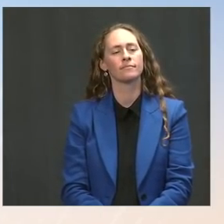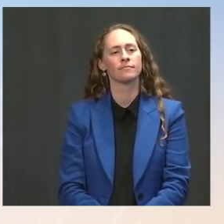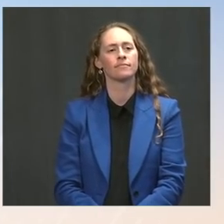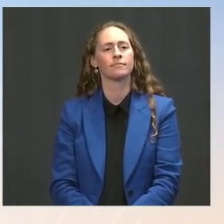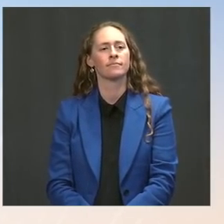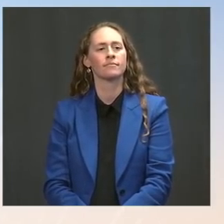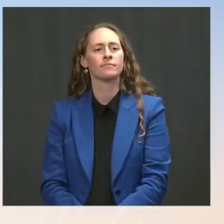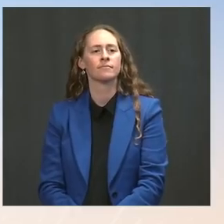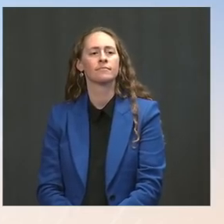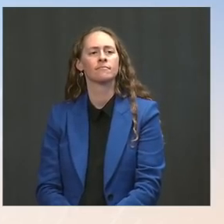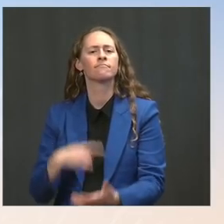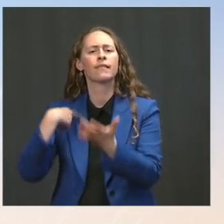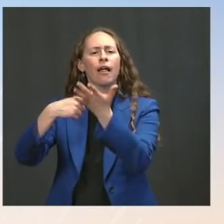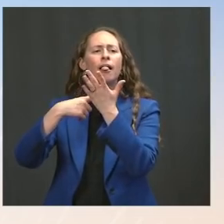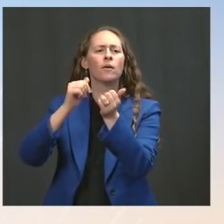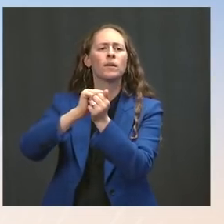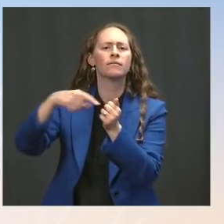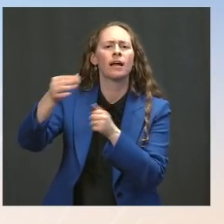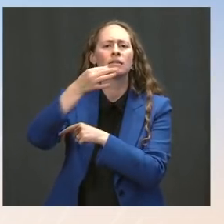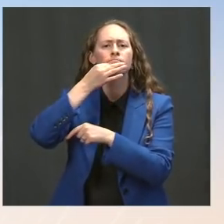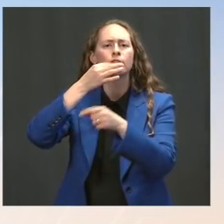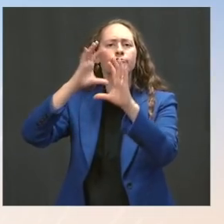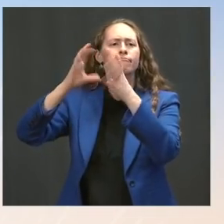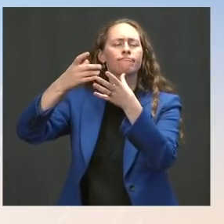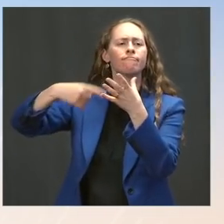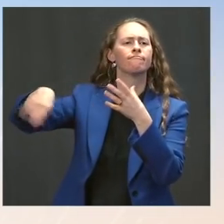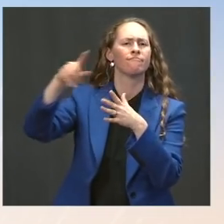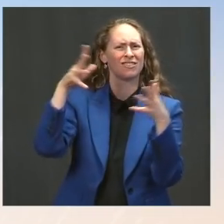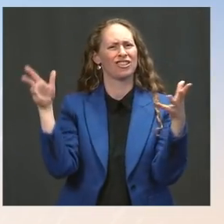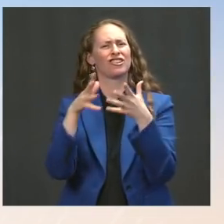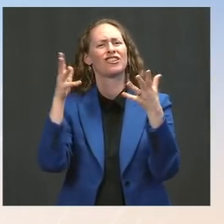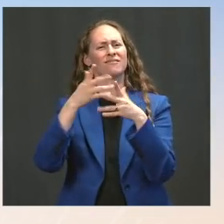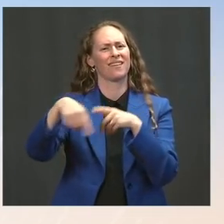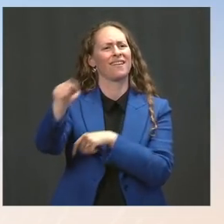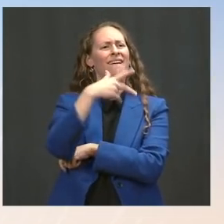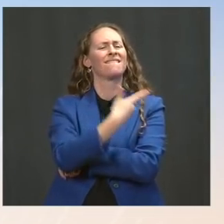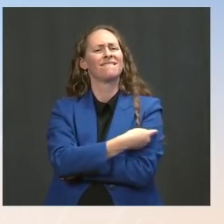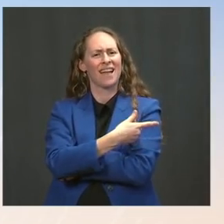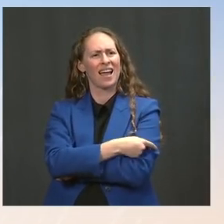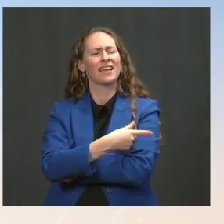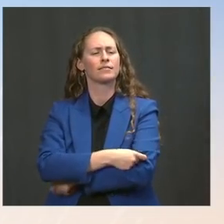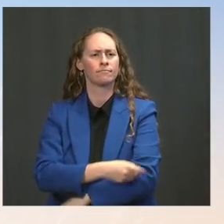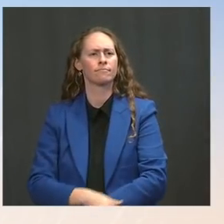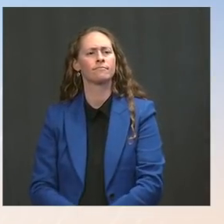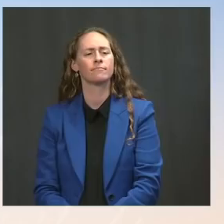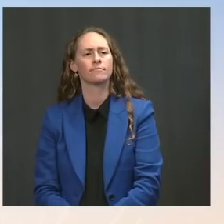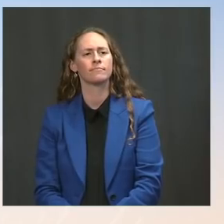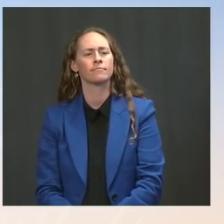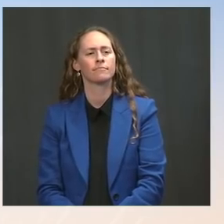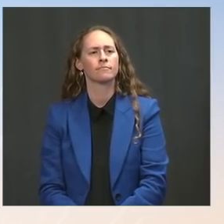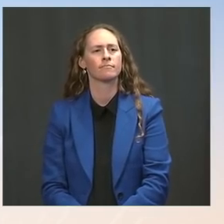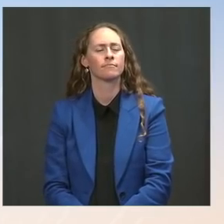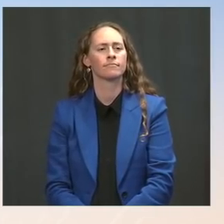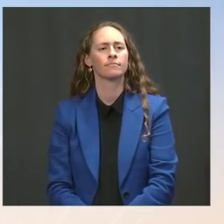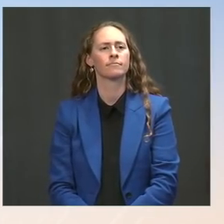So, I'm just wondering when you see organizations, like nearly 60, coming out and saying, "Let's at least mandate healthcare workers